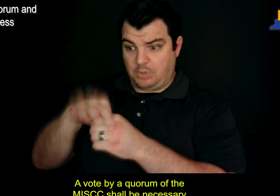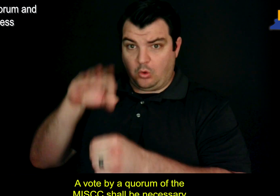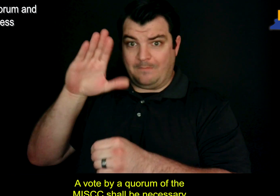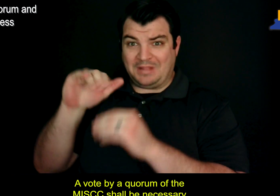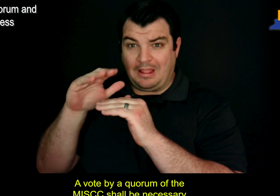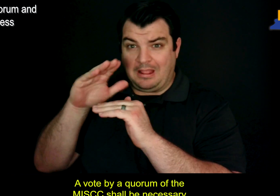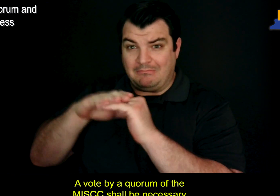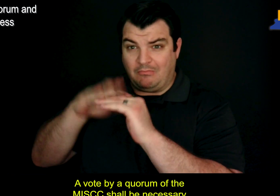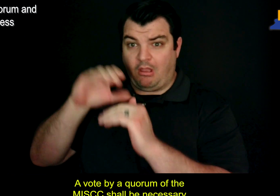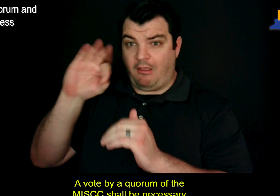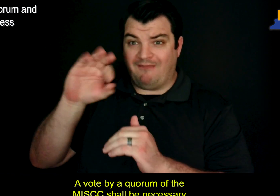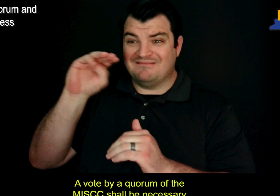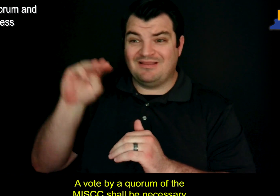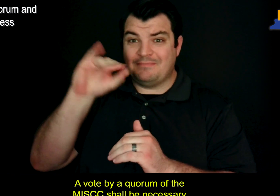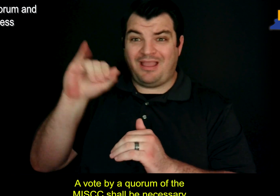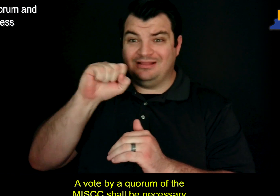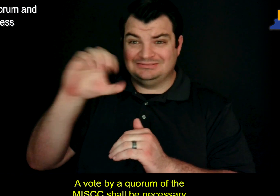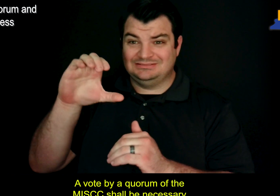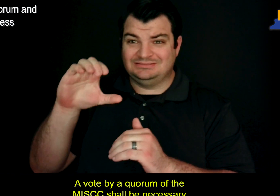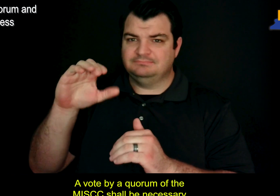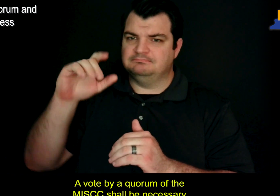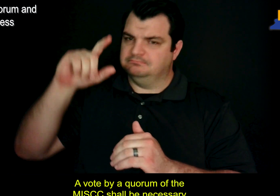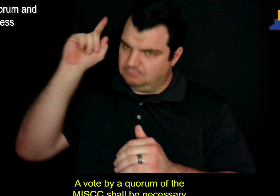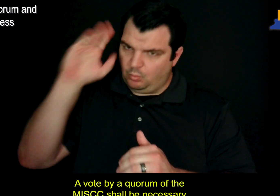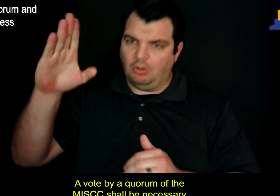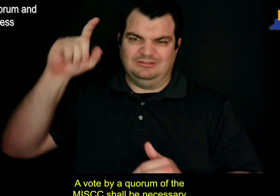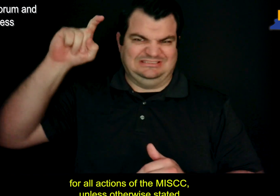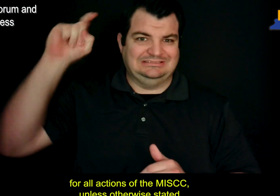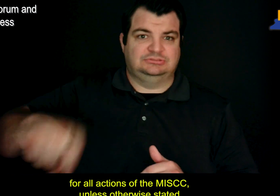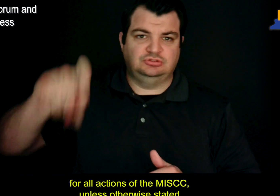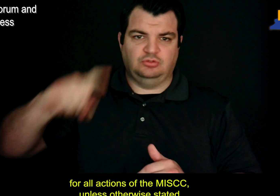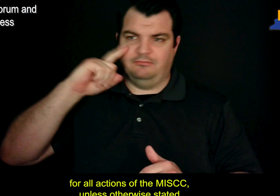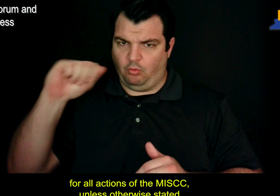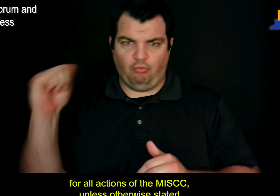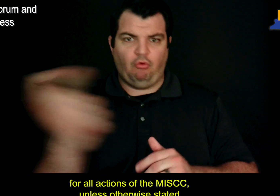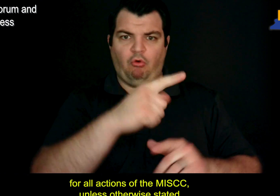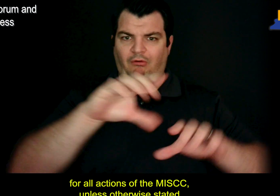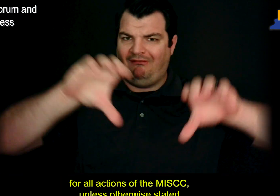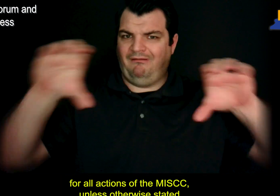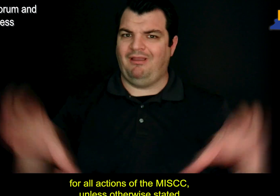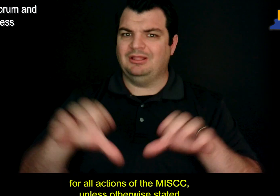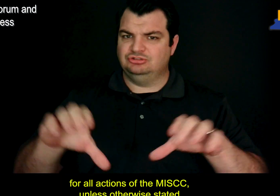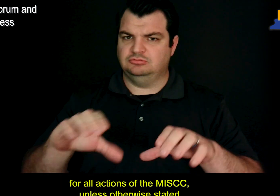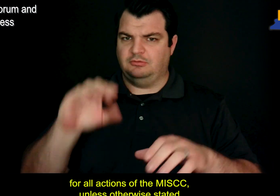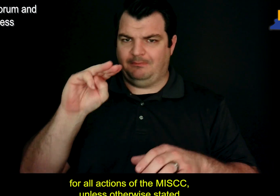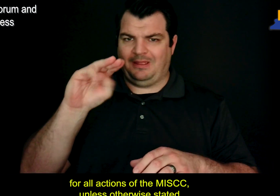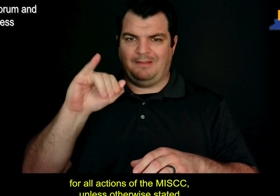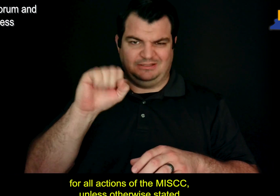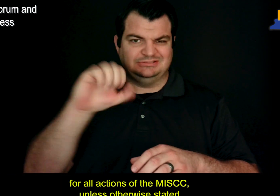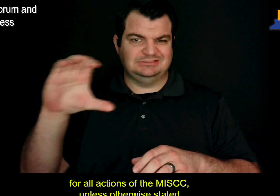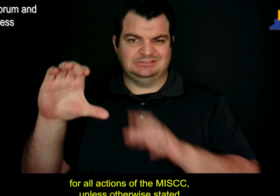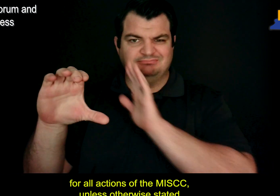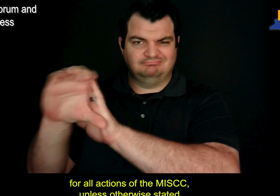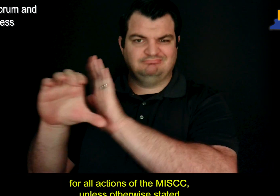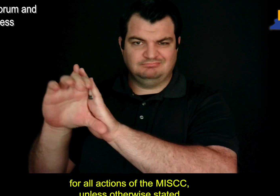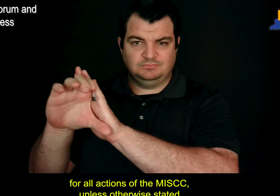A vote by a quorum of the MISCC shall be necessary for all actions of the MISCC, unless otherwise stated